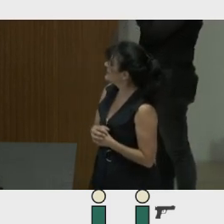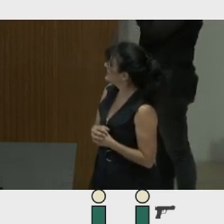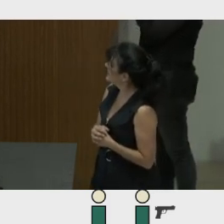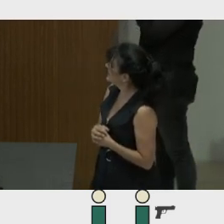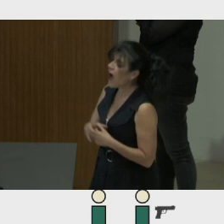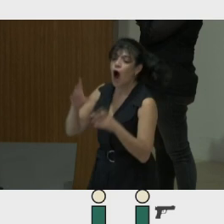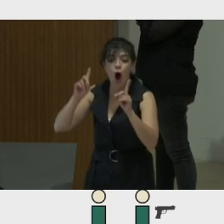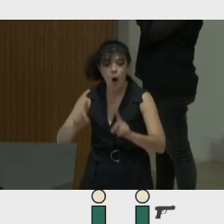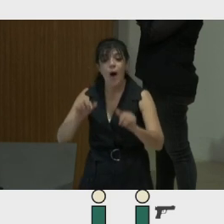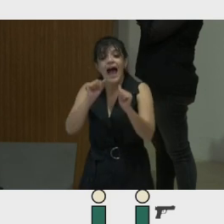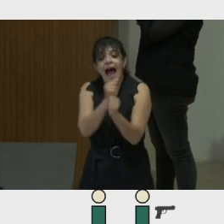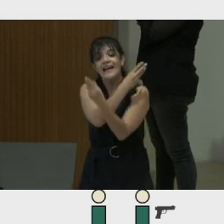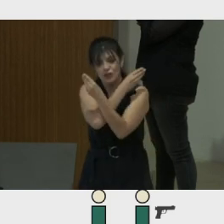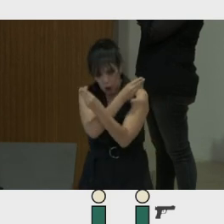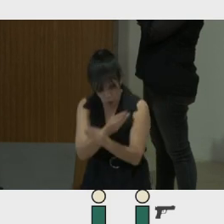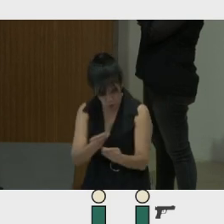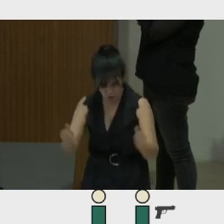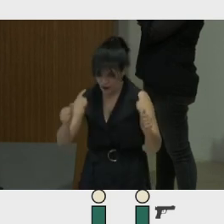to how we can see the halo.